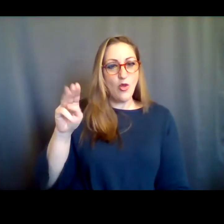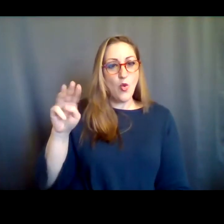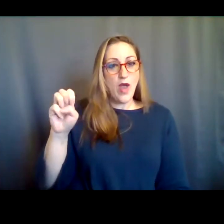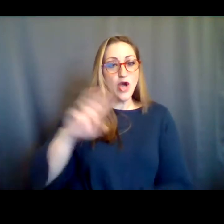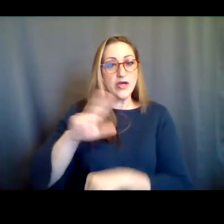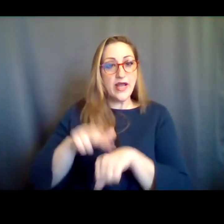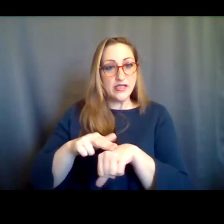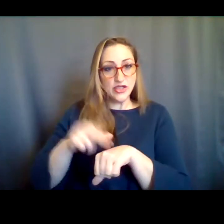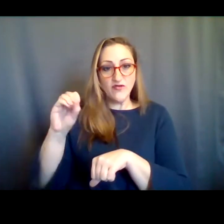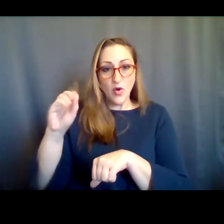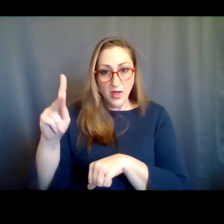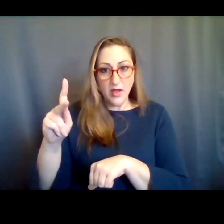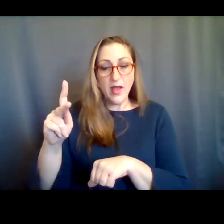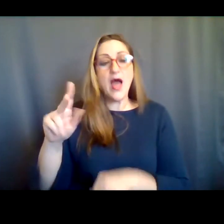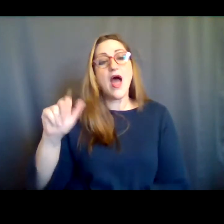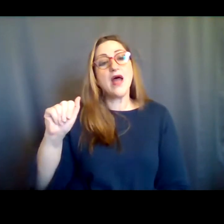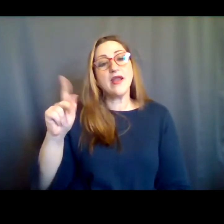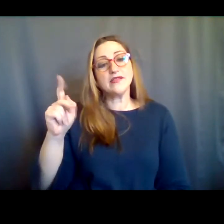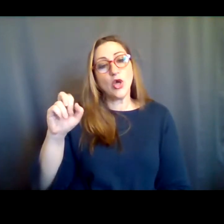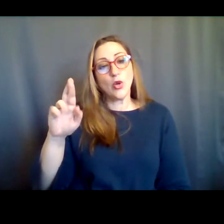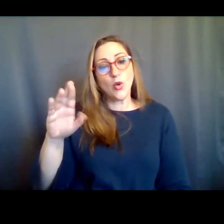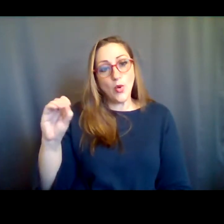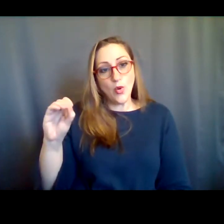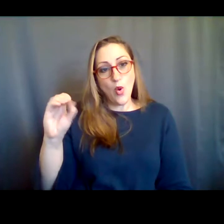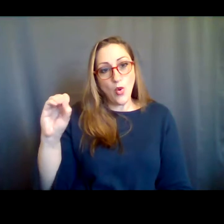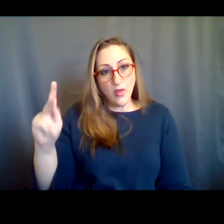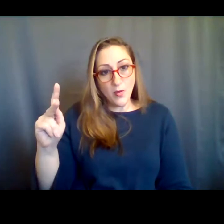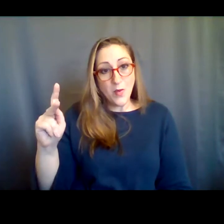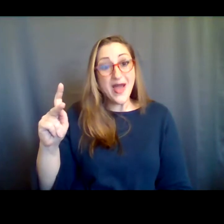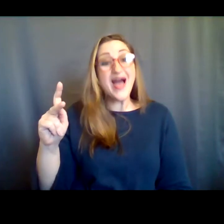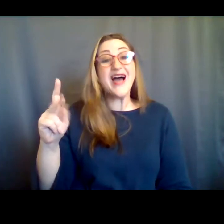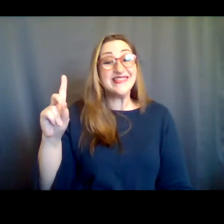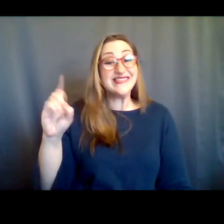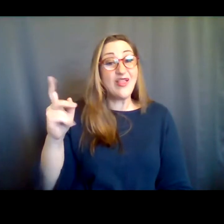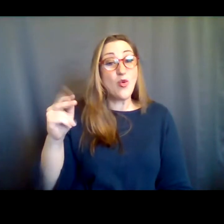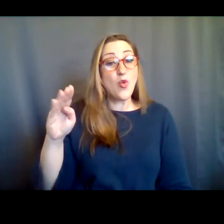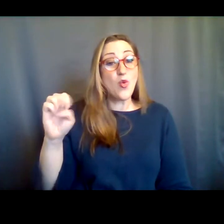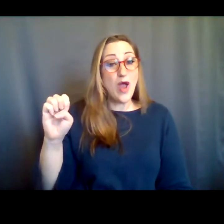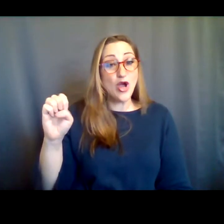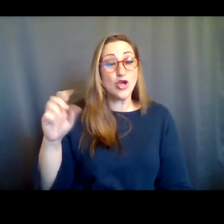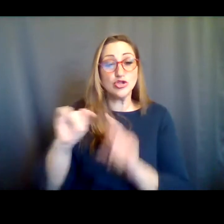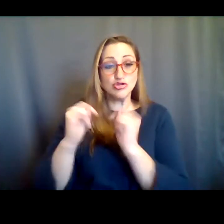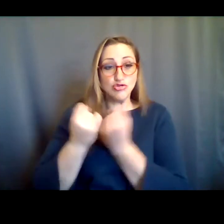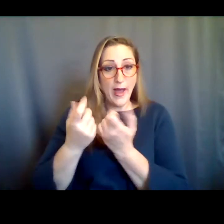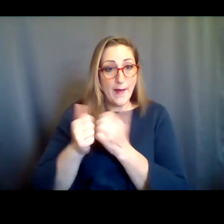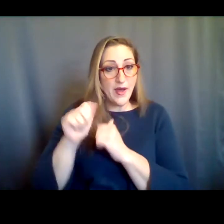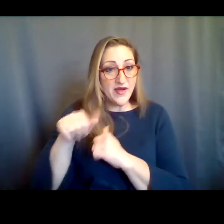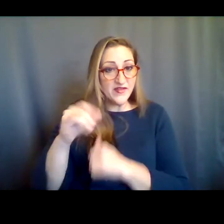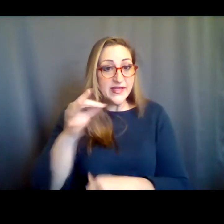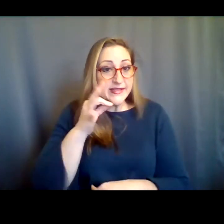Anadarko Oklahoma; Delaware Tribe of Indians, Bartlesville,